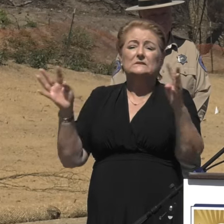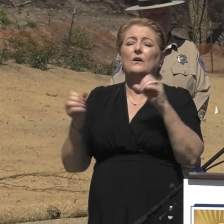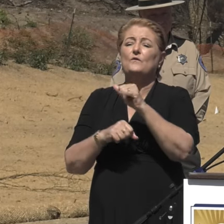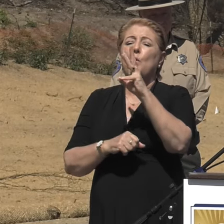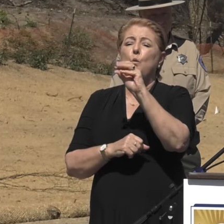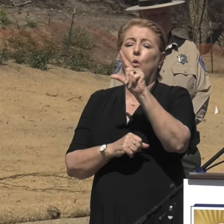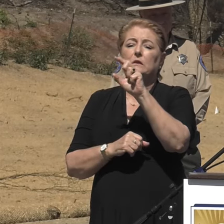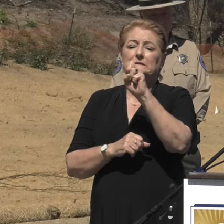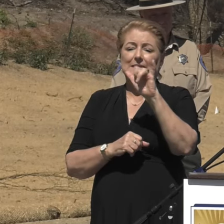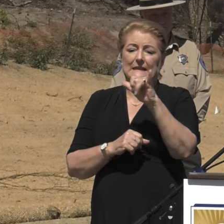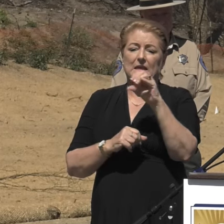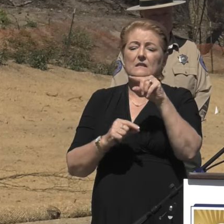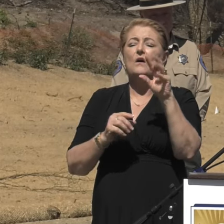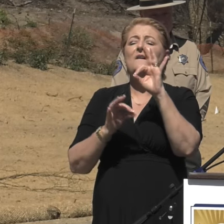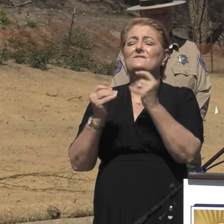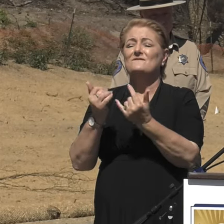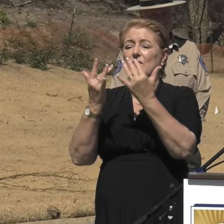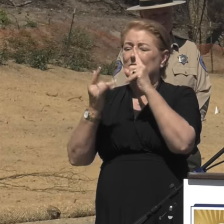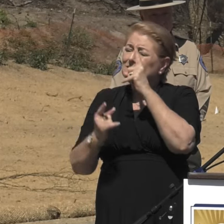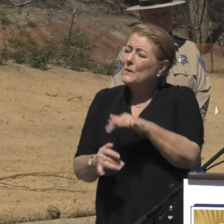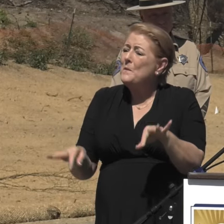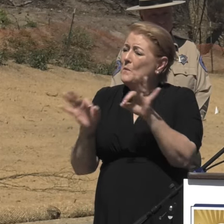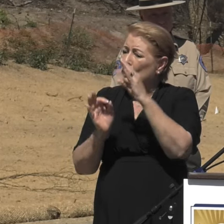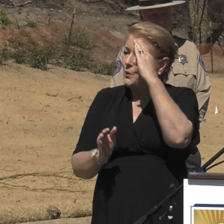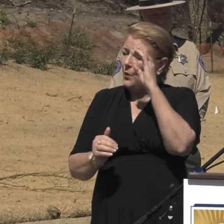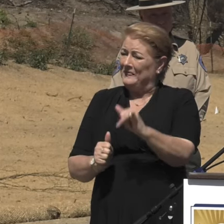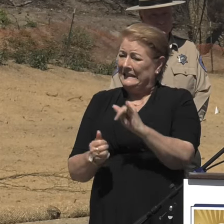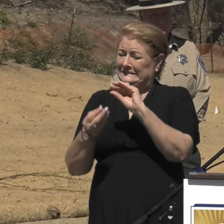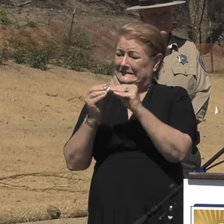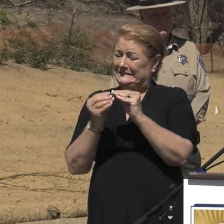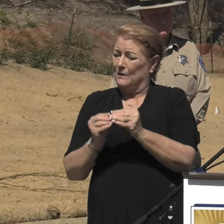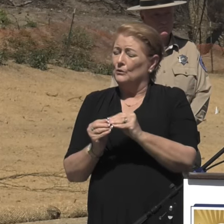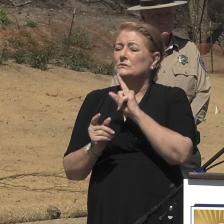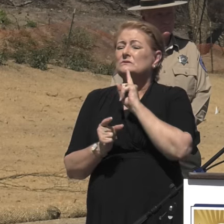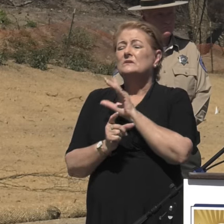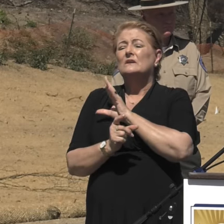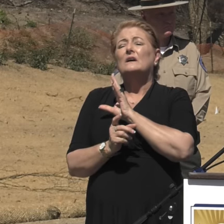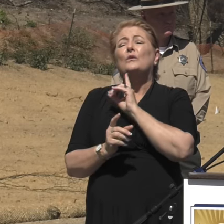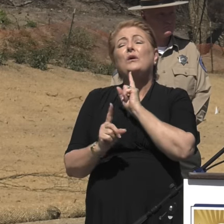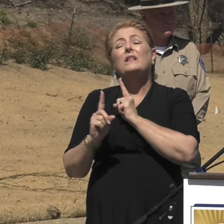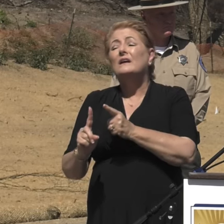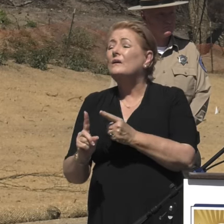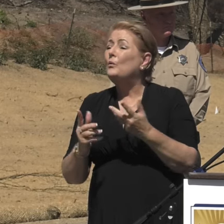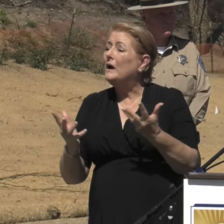but it's important to remember that these numbers represent many families who just wanna go back home.